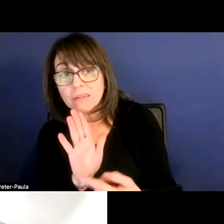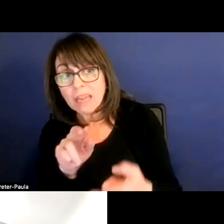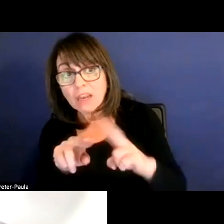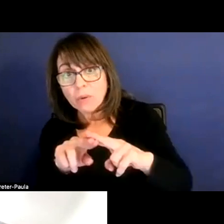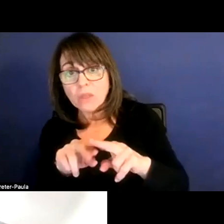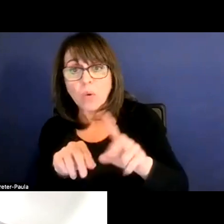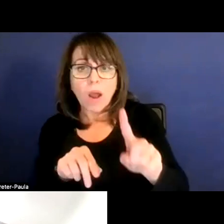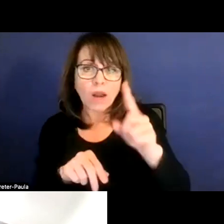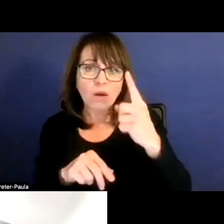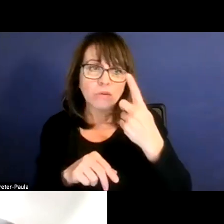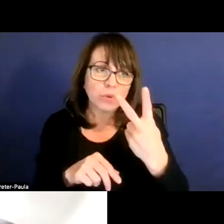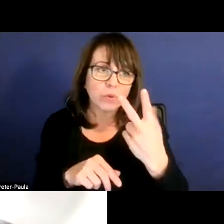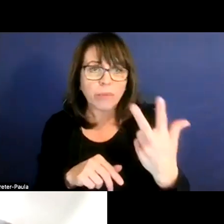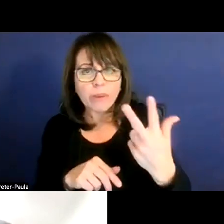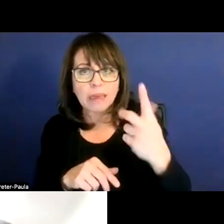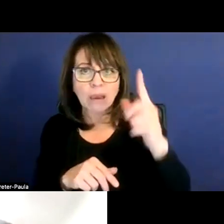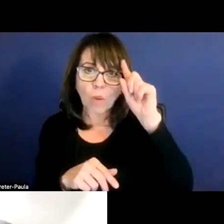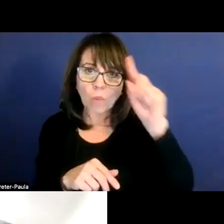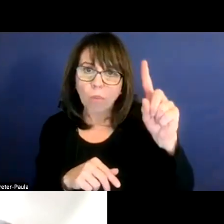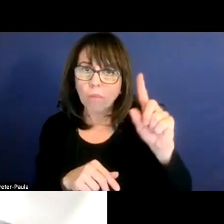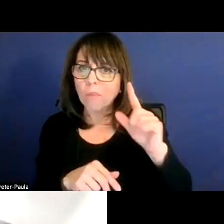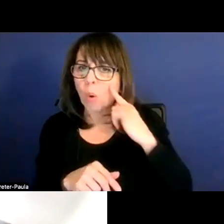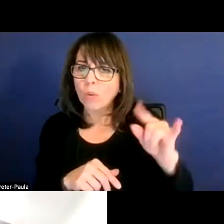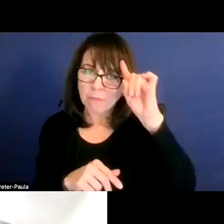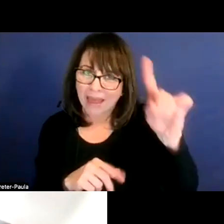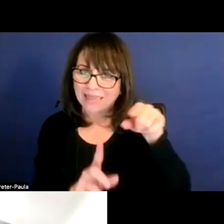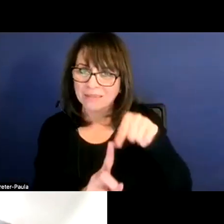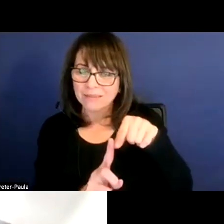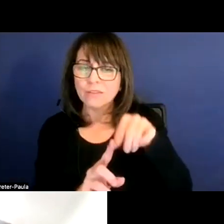one golden penny or two or three?" So that's what require voters approval.